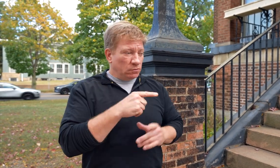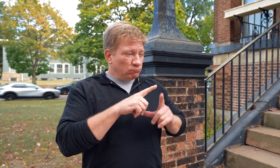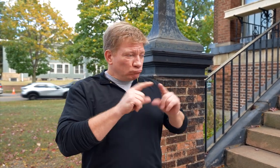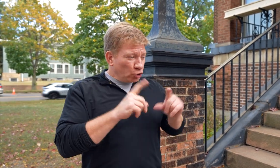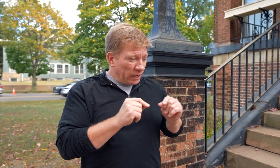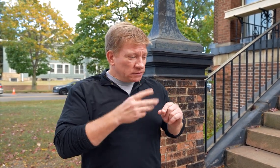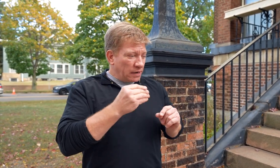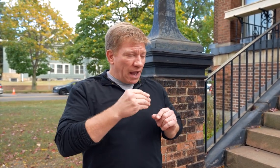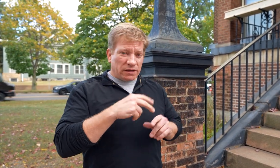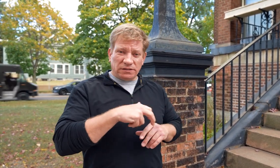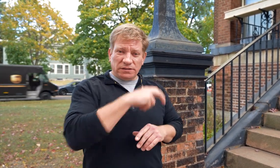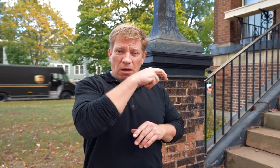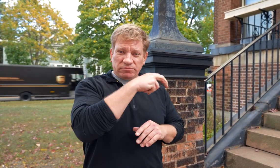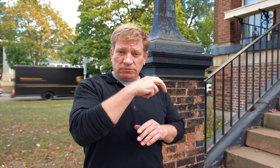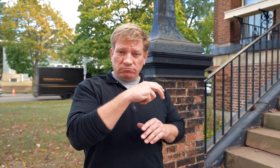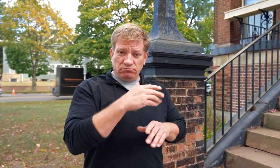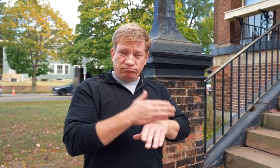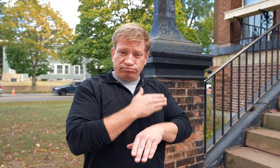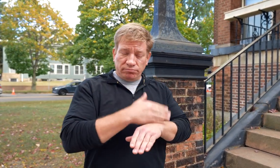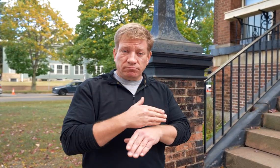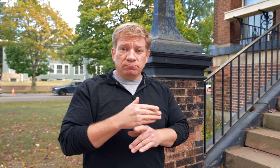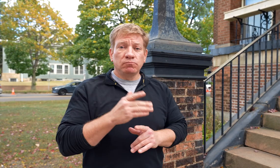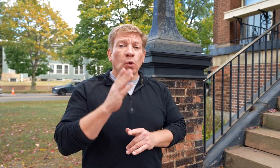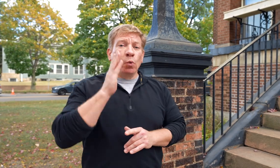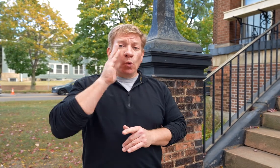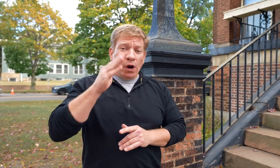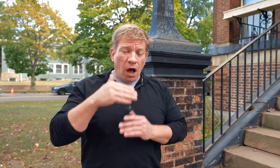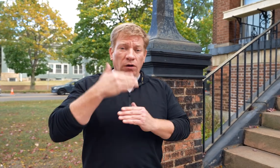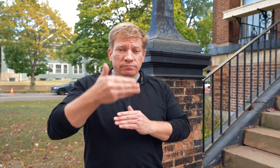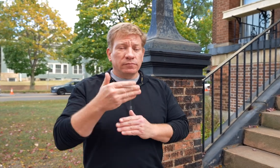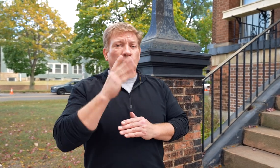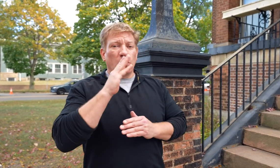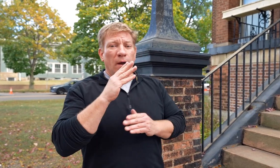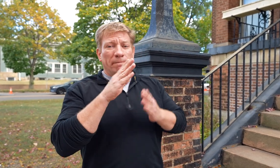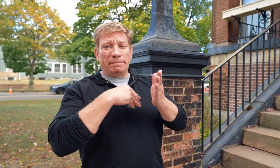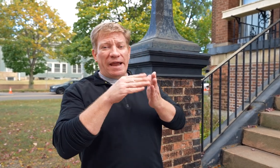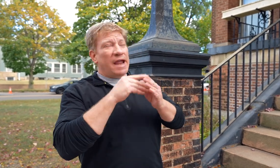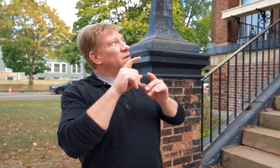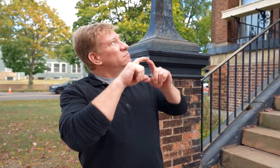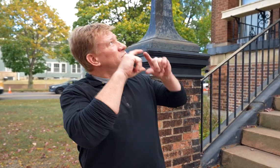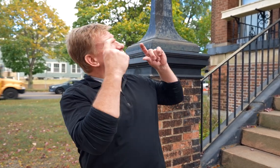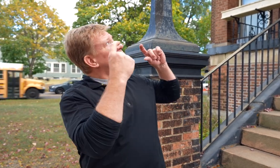the bricks and the steps. Next, we will paint the trim around